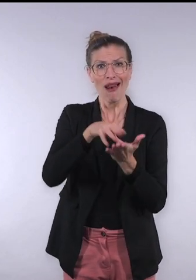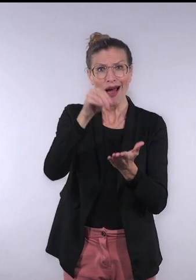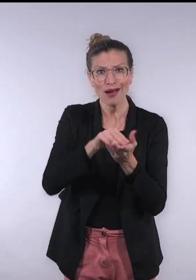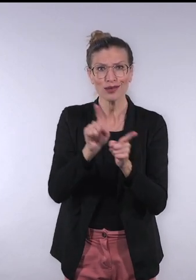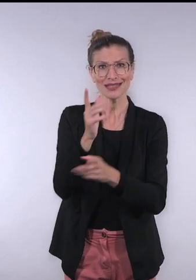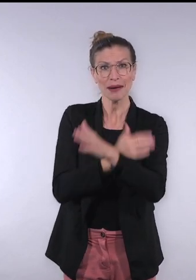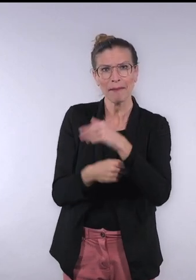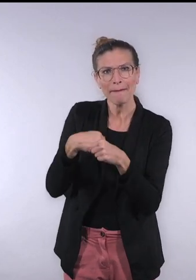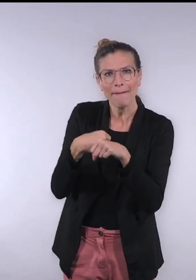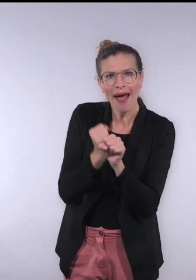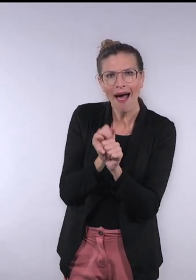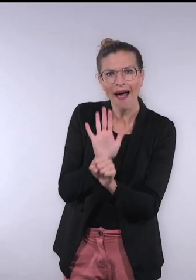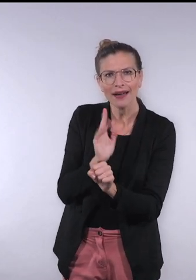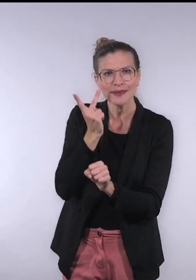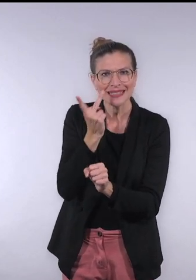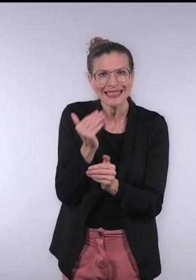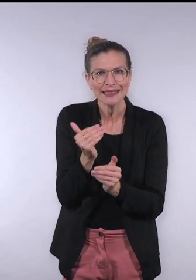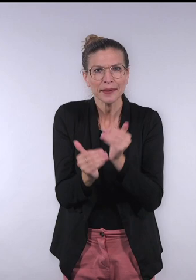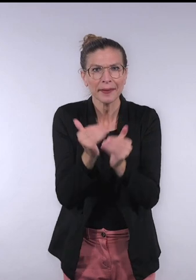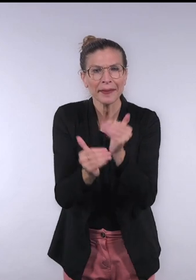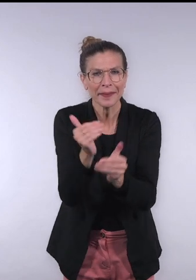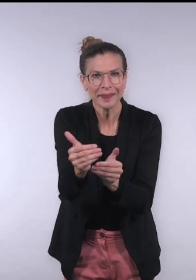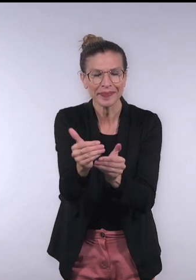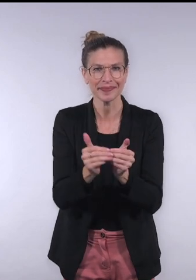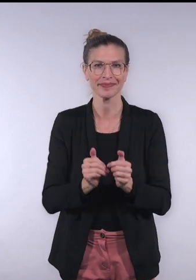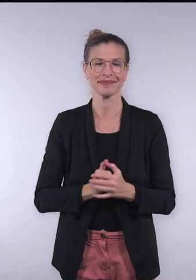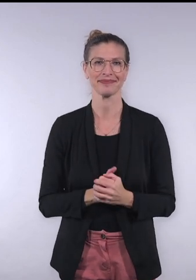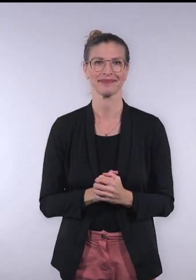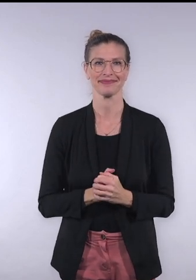with learning disabilities to make really solutions that fit to their needs.